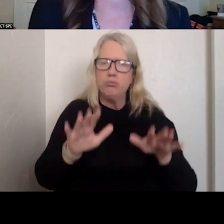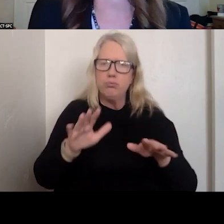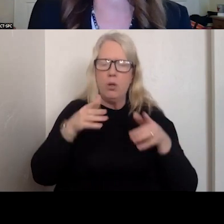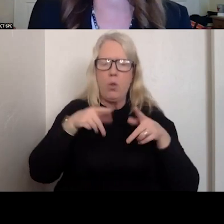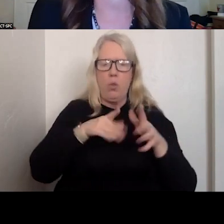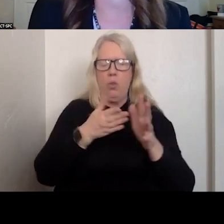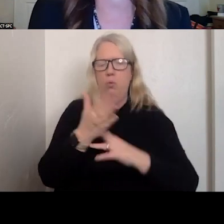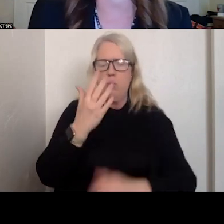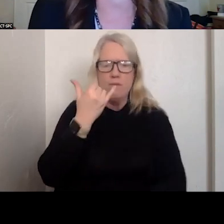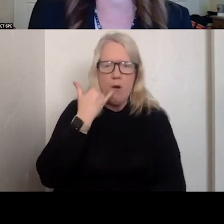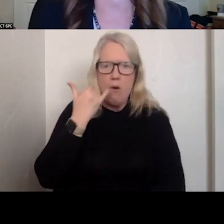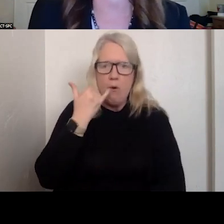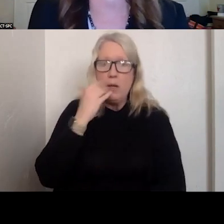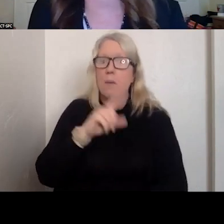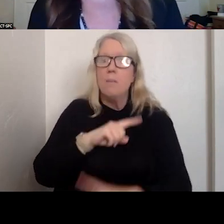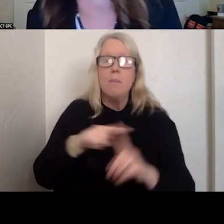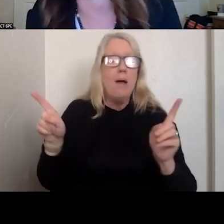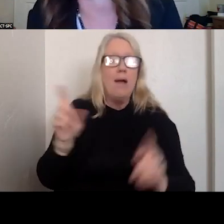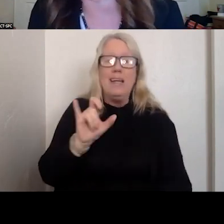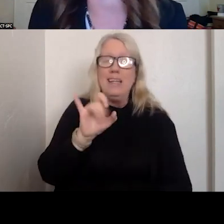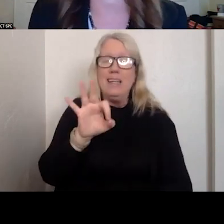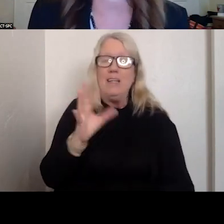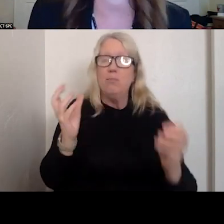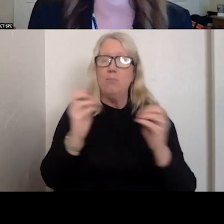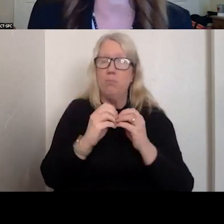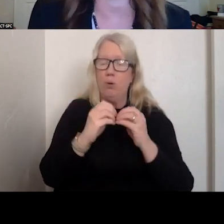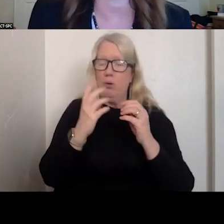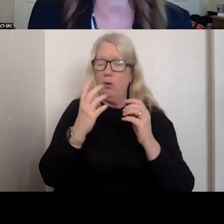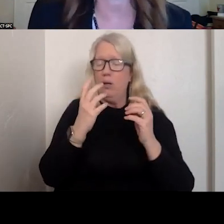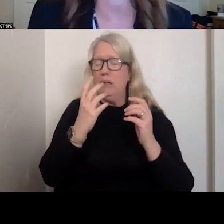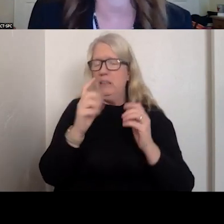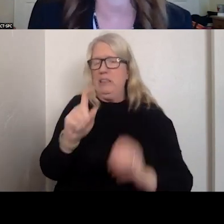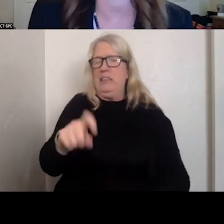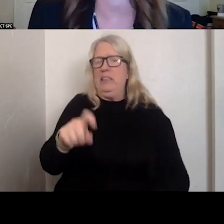THOSE WHO ACTUALLY HAVE HIGHER LEVEL NEEDS, WE NEED -- NEXT SLIDE